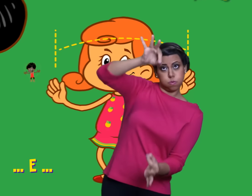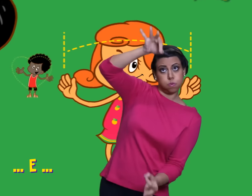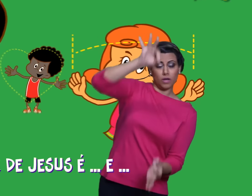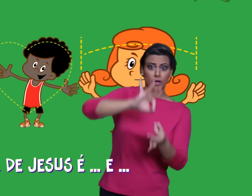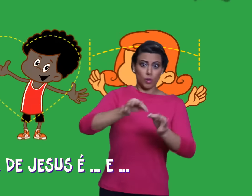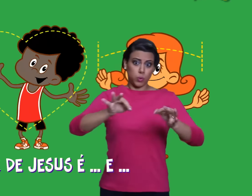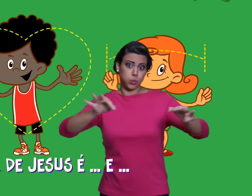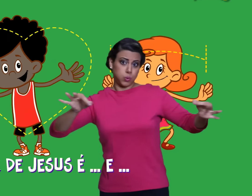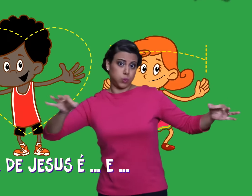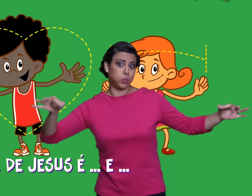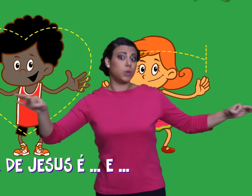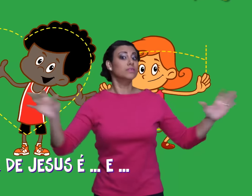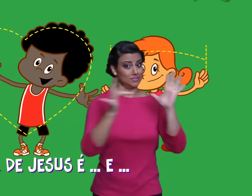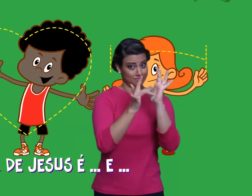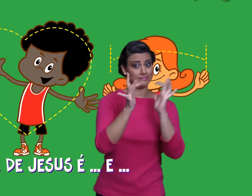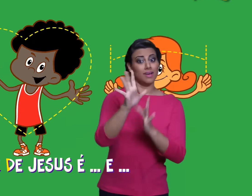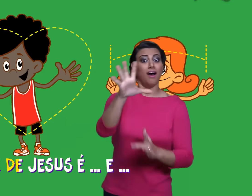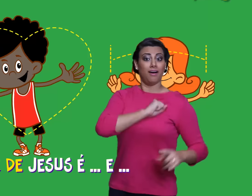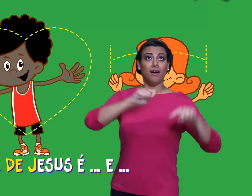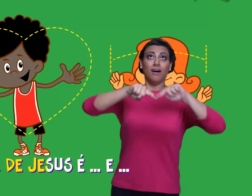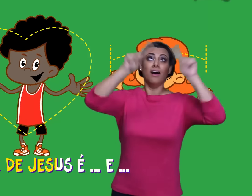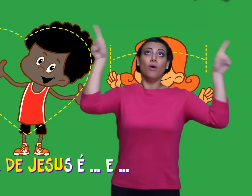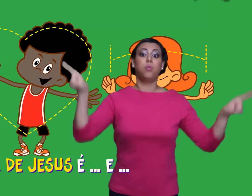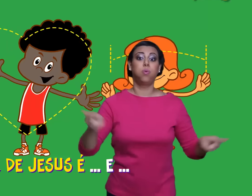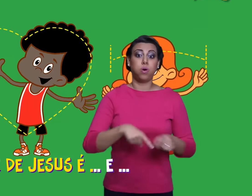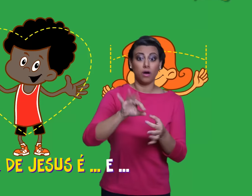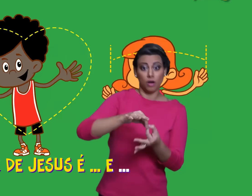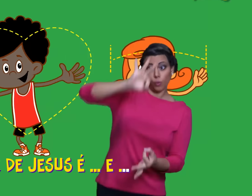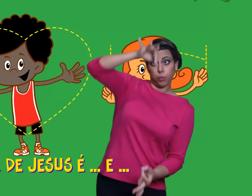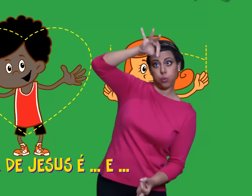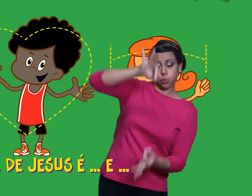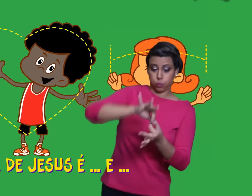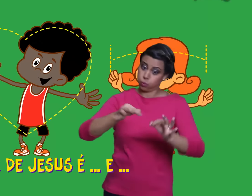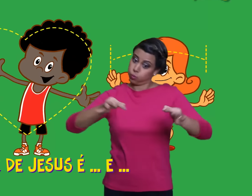THE LOVE OF JESUS IS … AND …